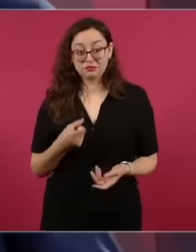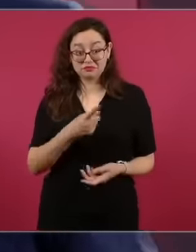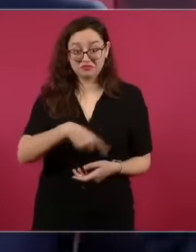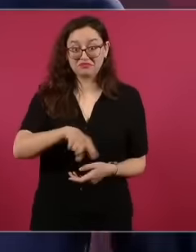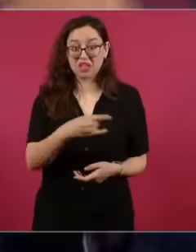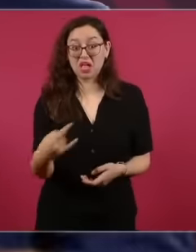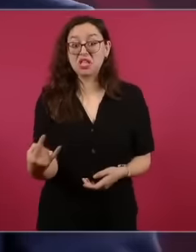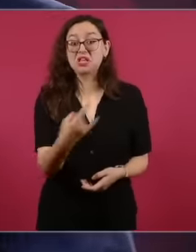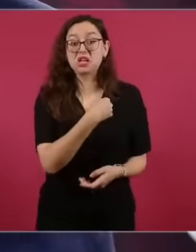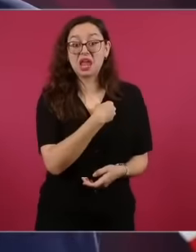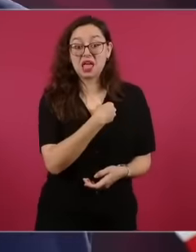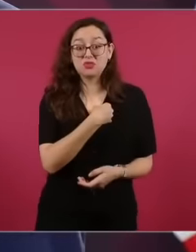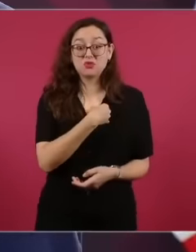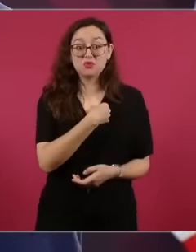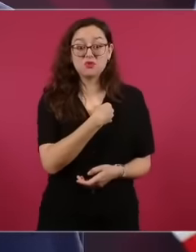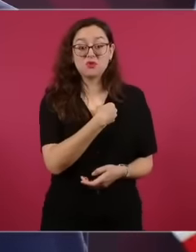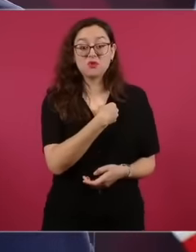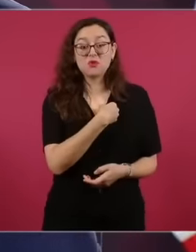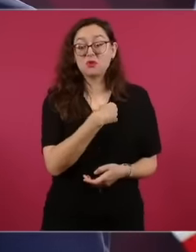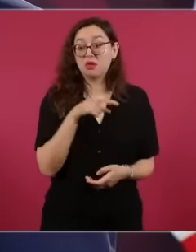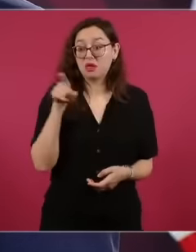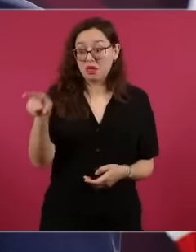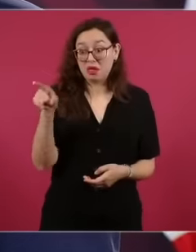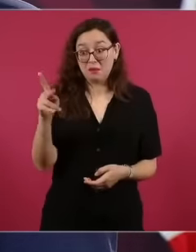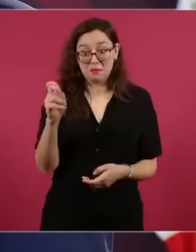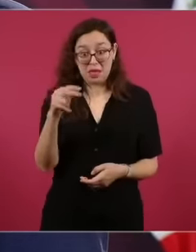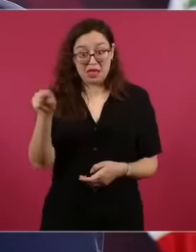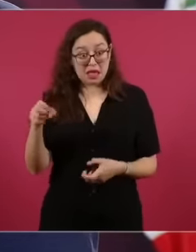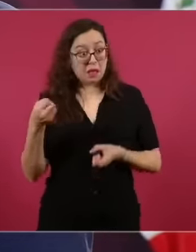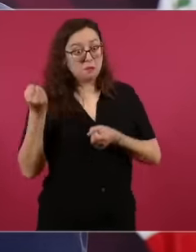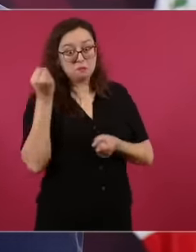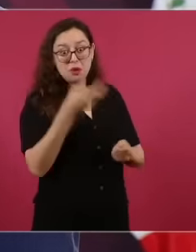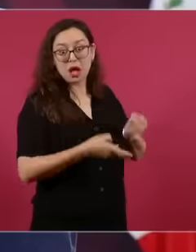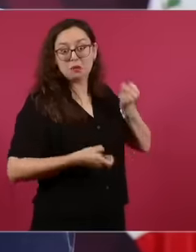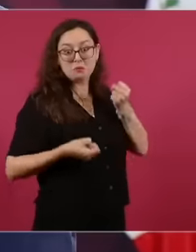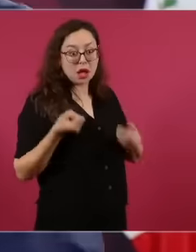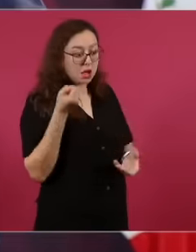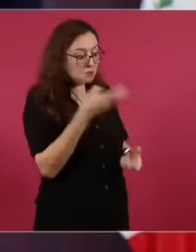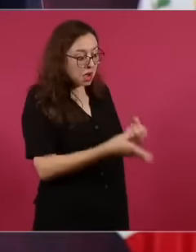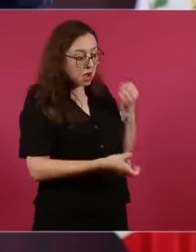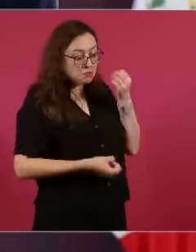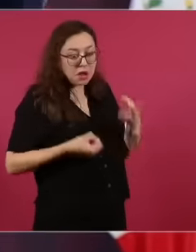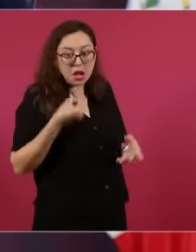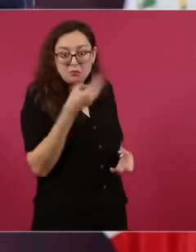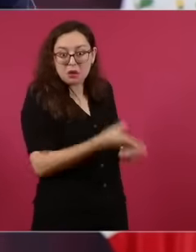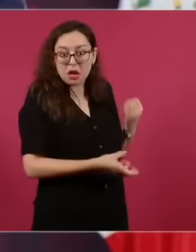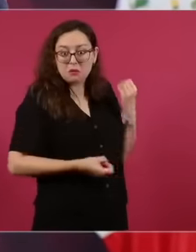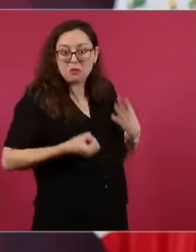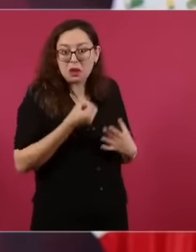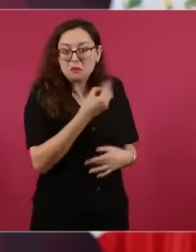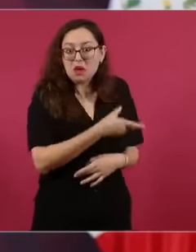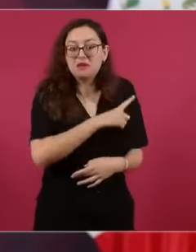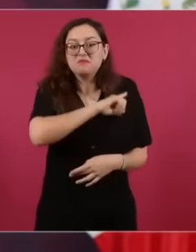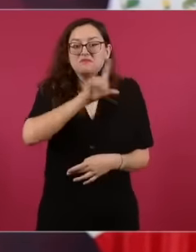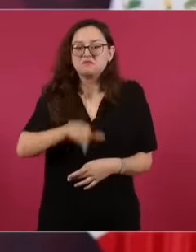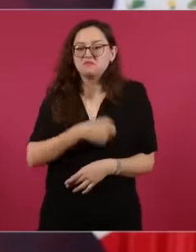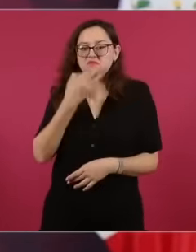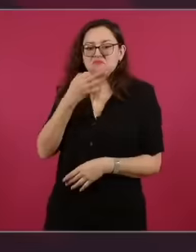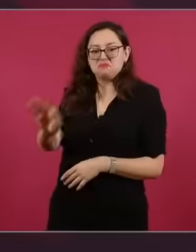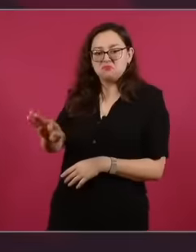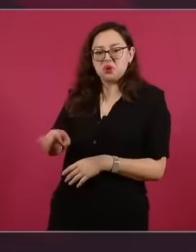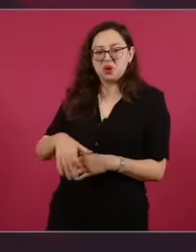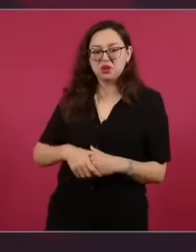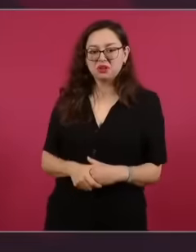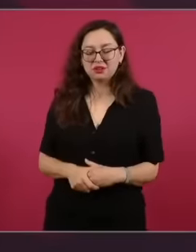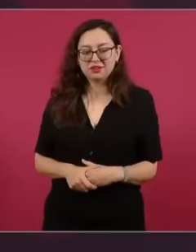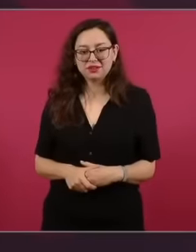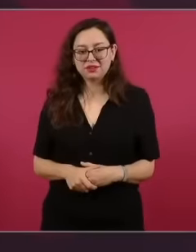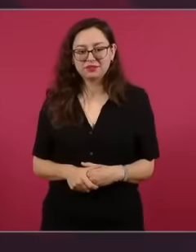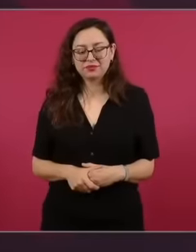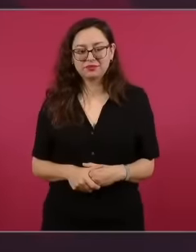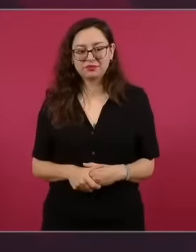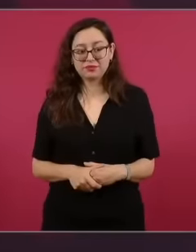they betrayed him. I mean those at the top, the people did not betray, but those at the top